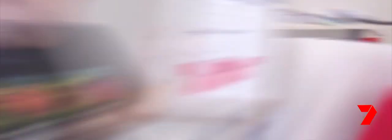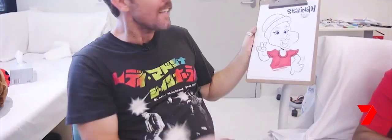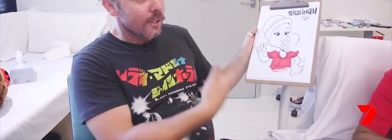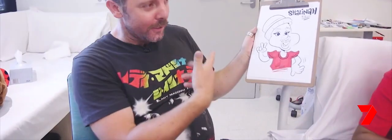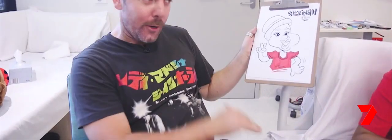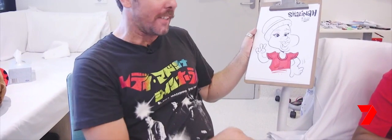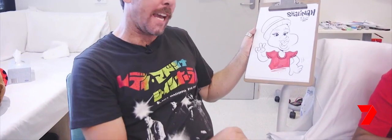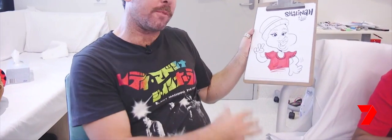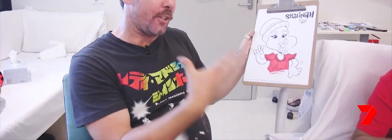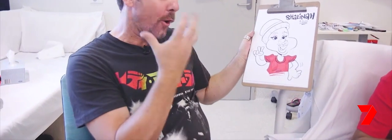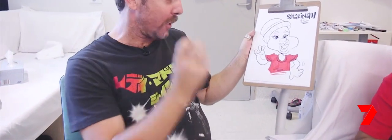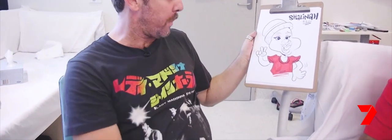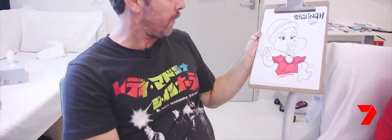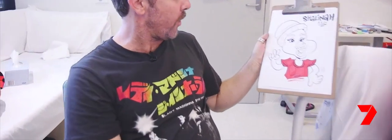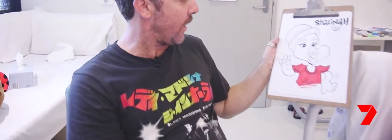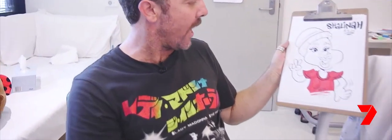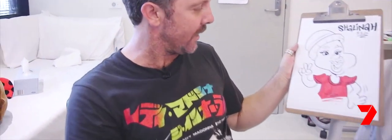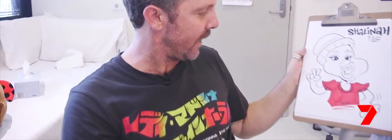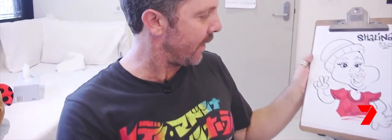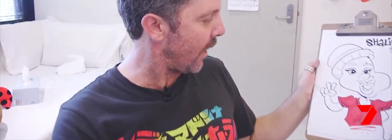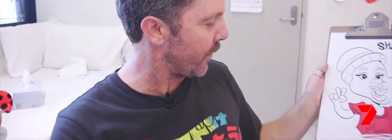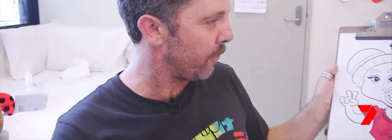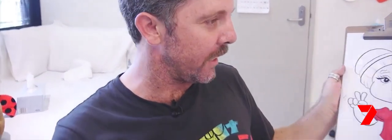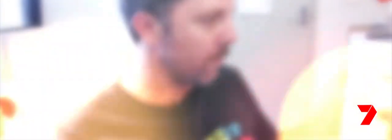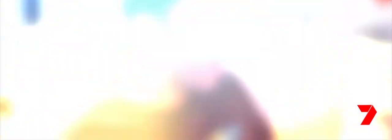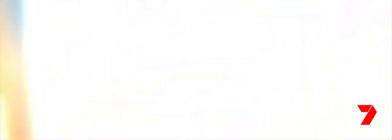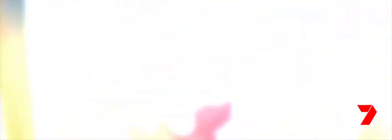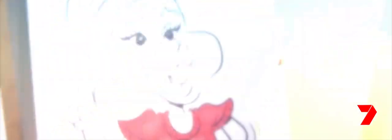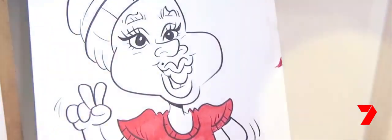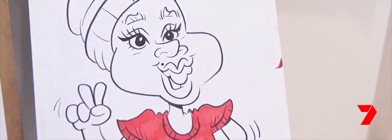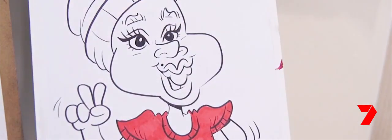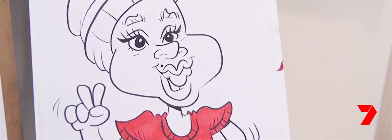Yeah, so I just tried to capture your nice, big, pretty eyes, and your big smile,